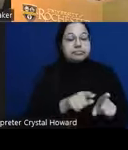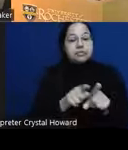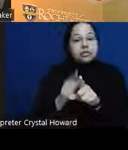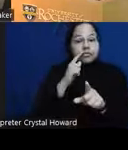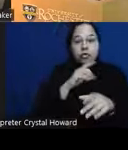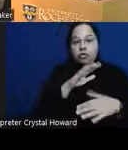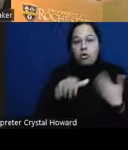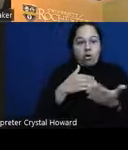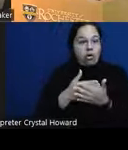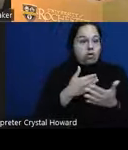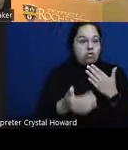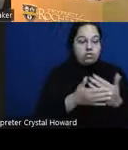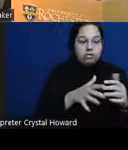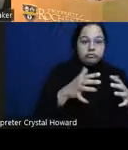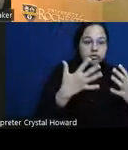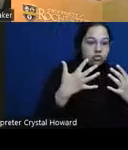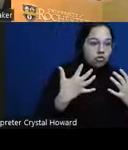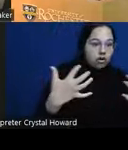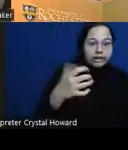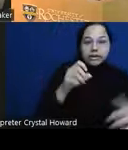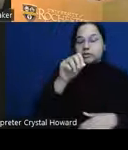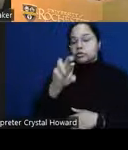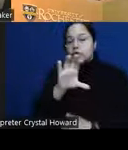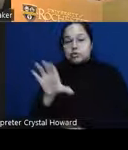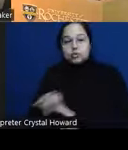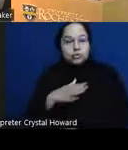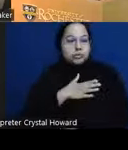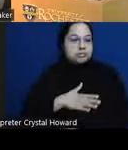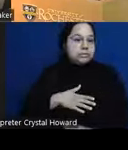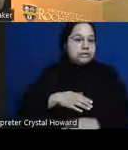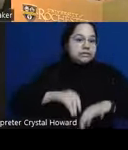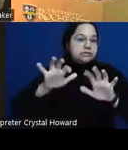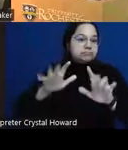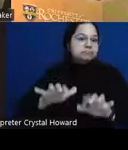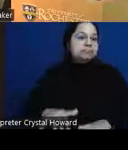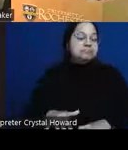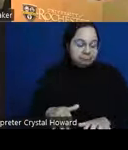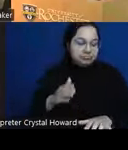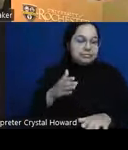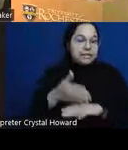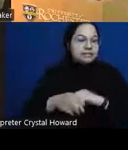evaluation there'll be a QR code comes up on a slide at the end a link to the evaluation will